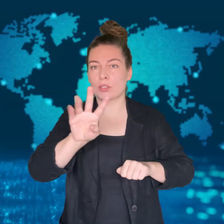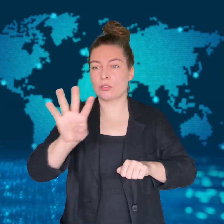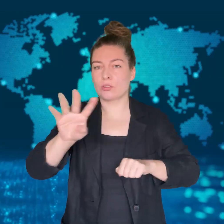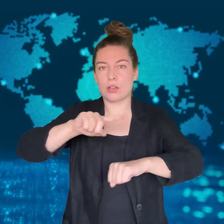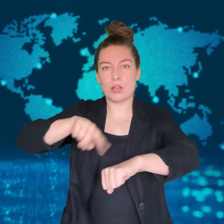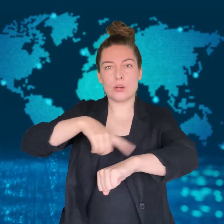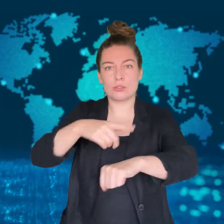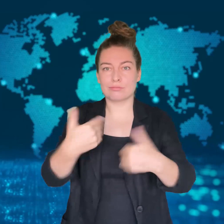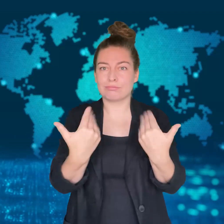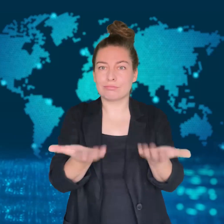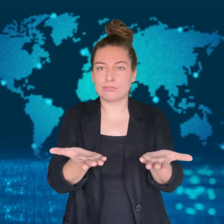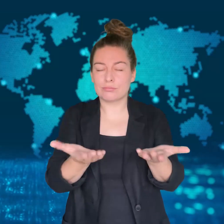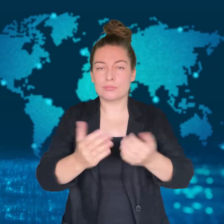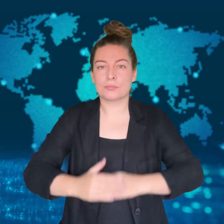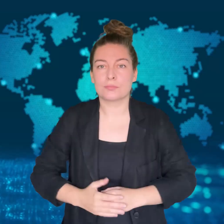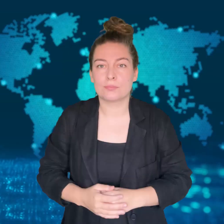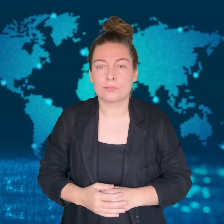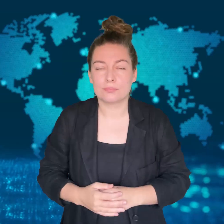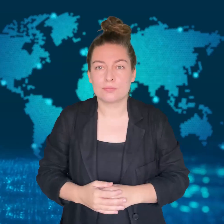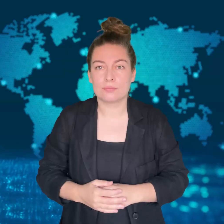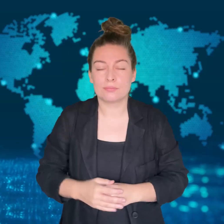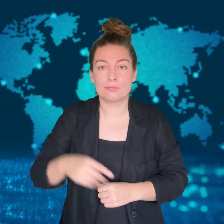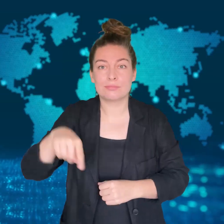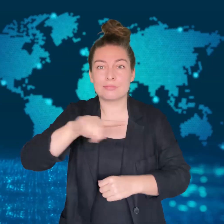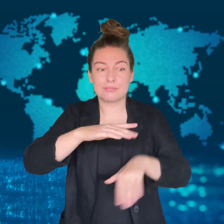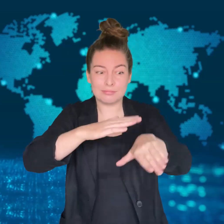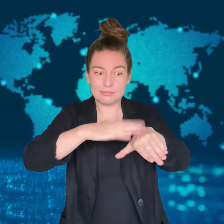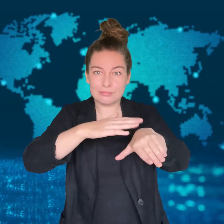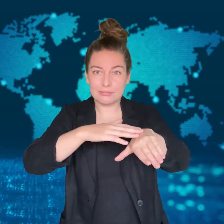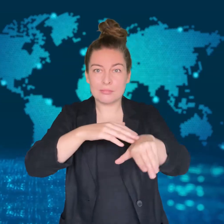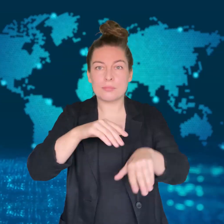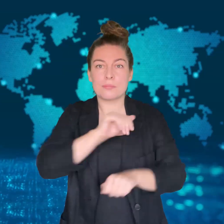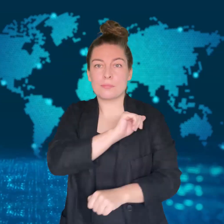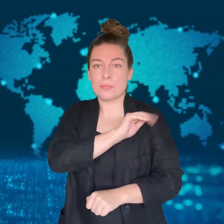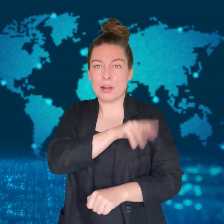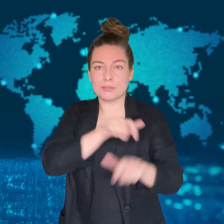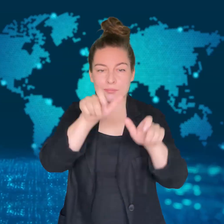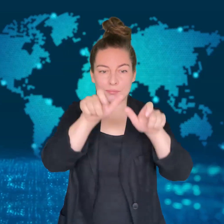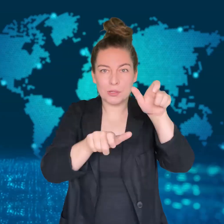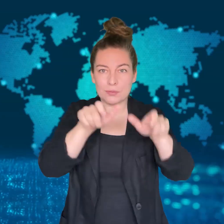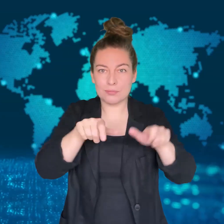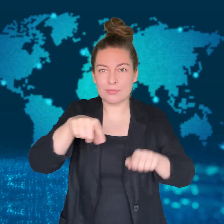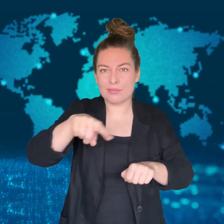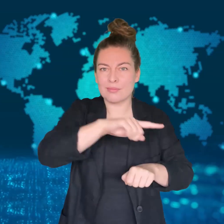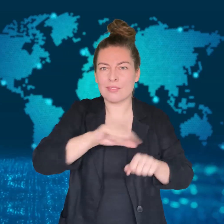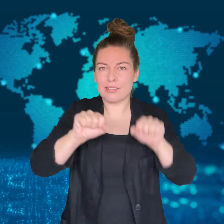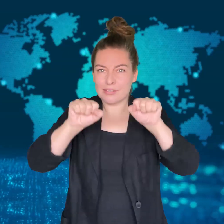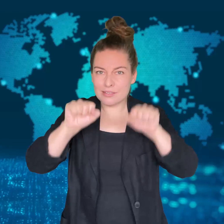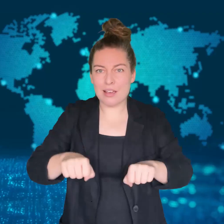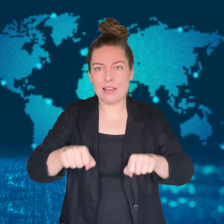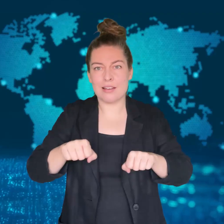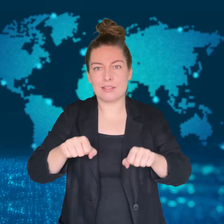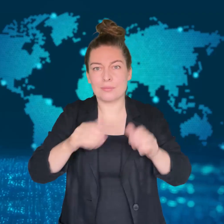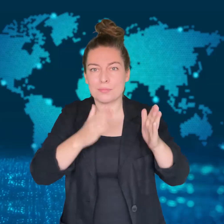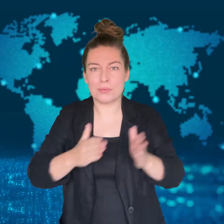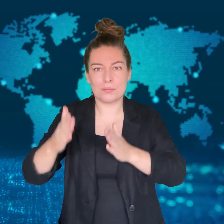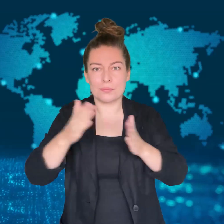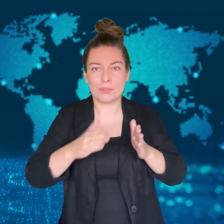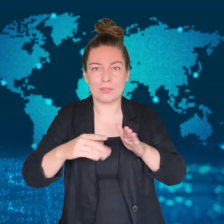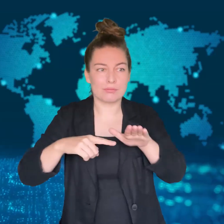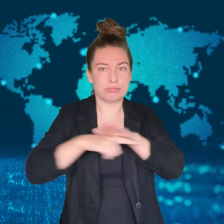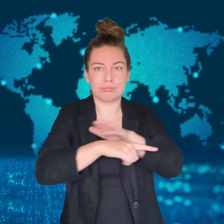a major assault on the area.